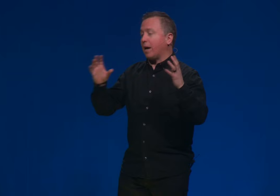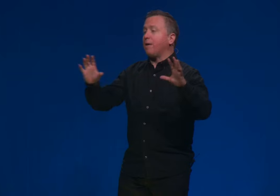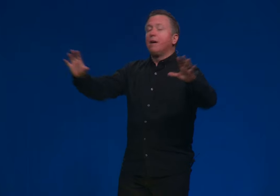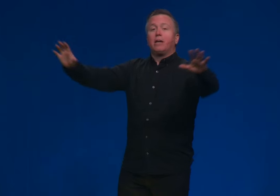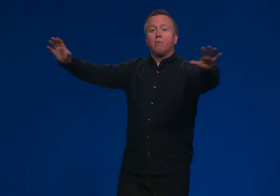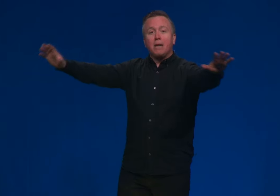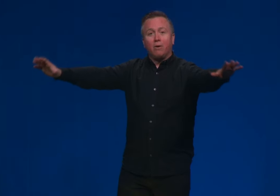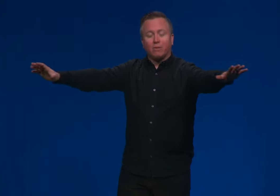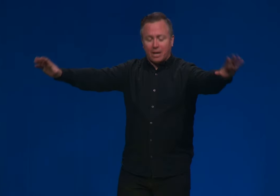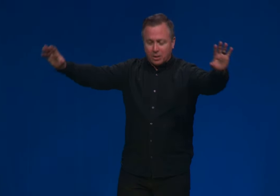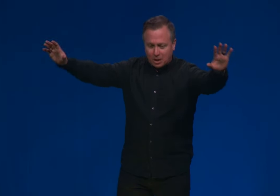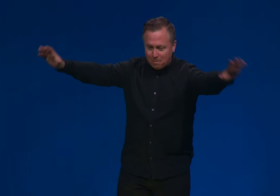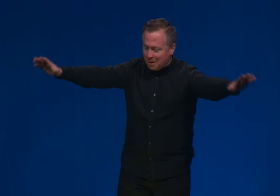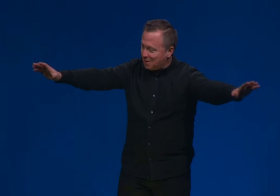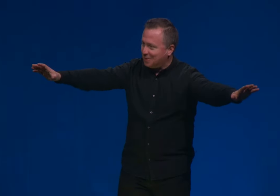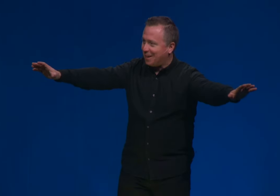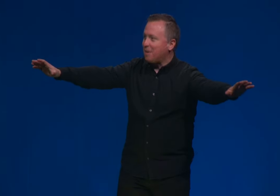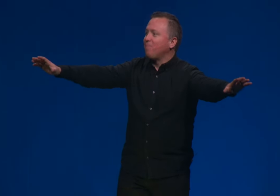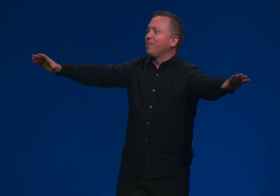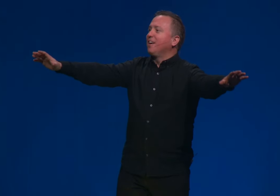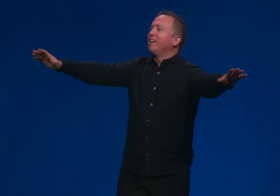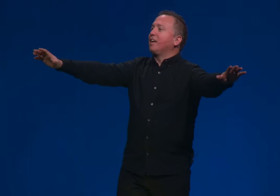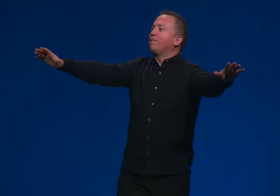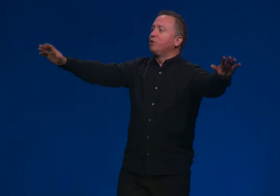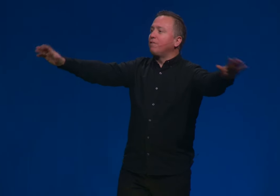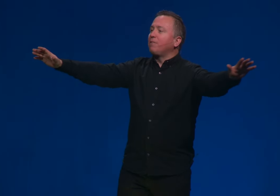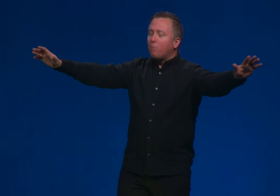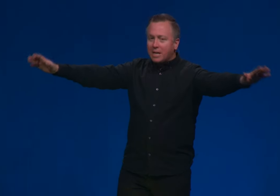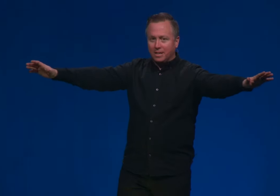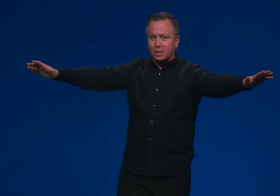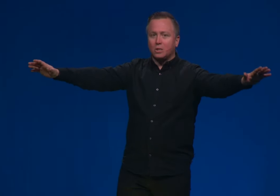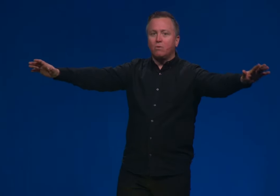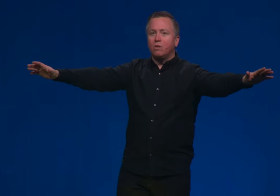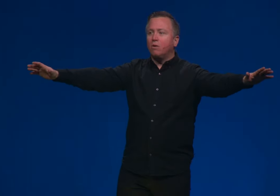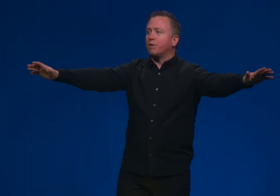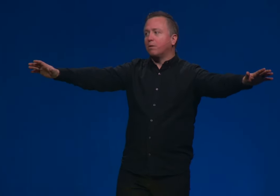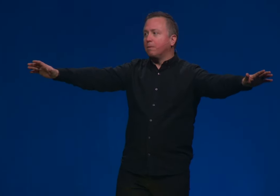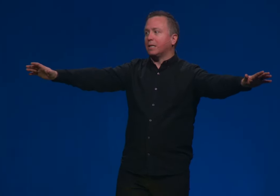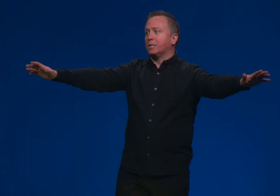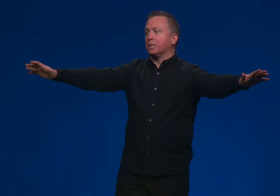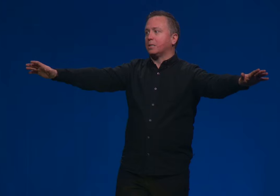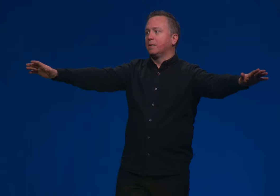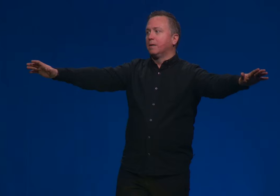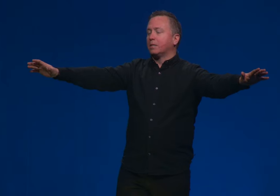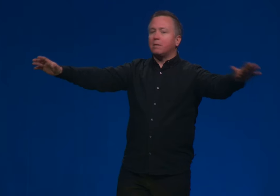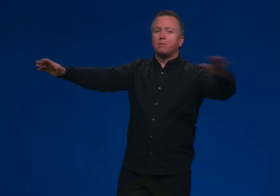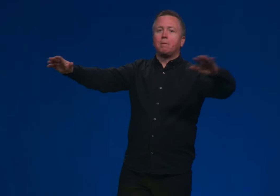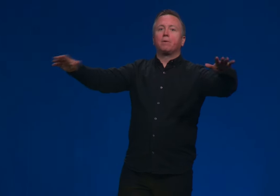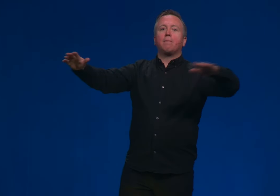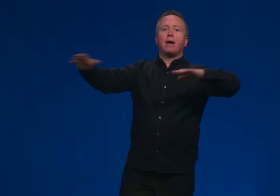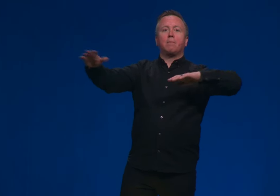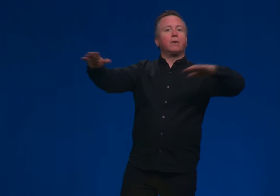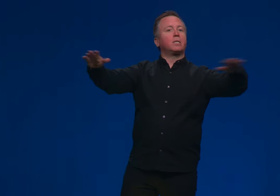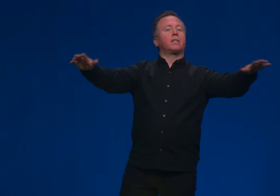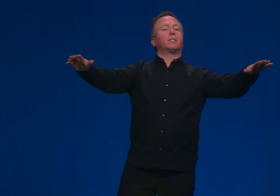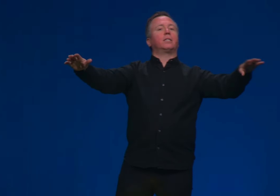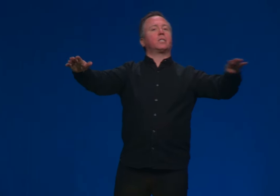Okay, Hear me out. Okay. Just hear me out. Okay. If you've ever read this, you know the complexities. Sometimes people get mad at me when I say things like this.